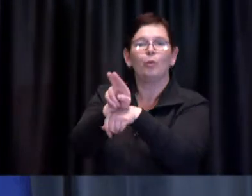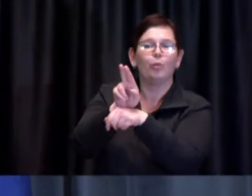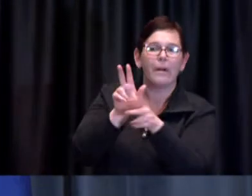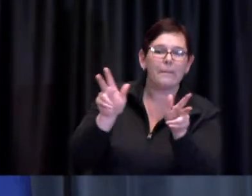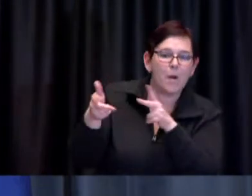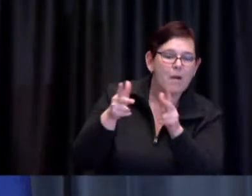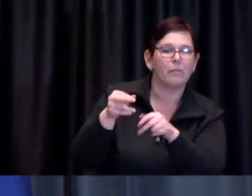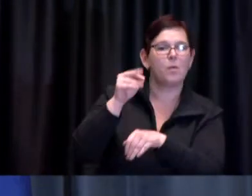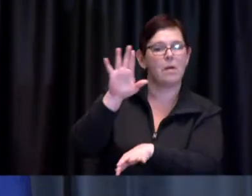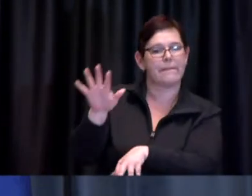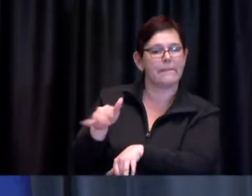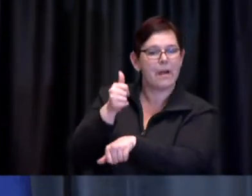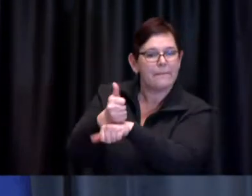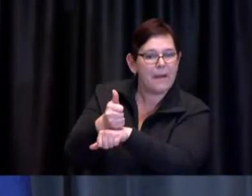in high-risk neighbourhoods.